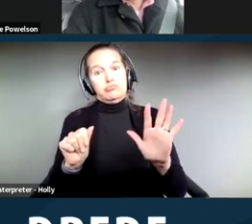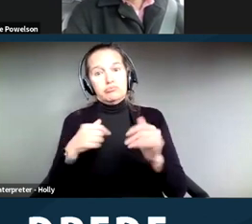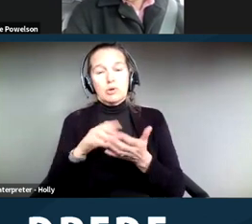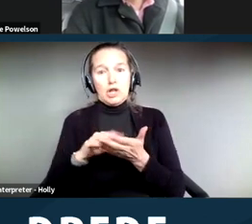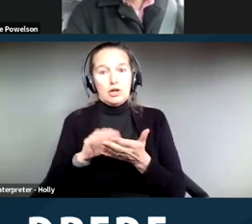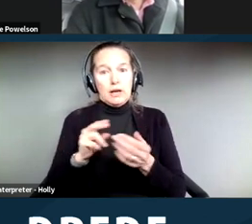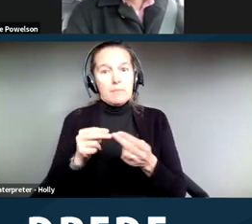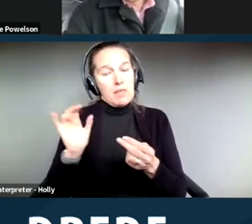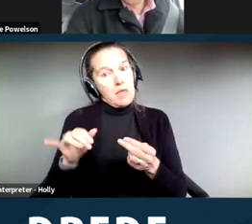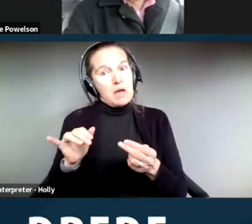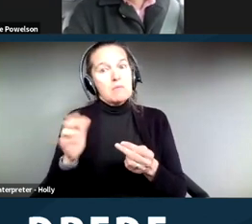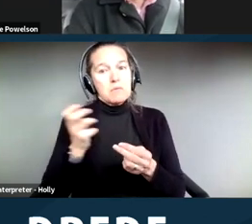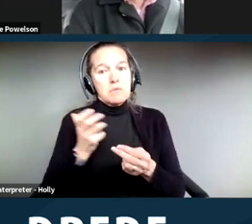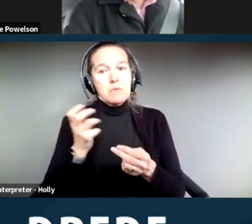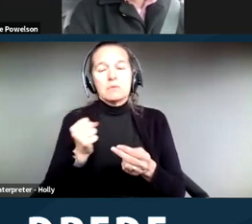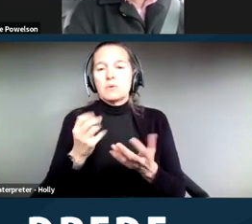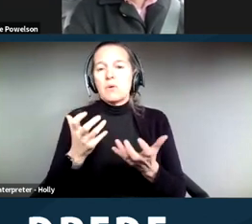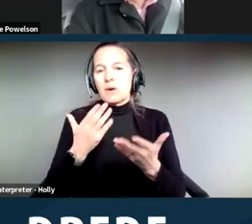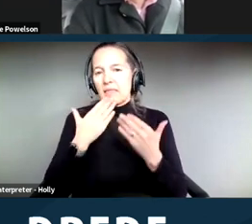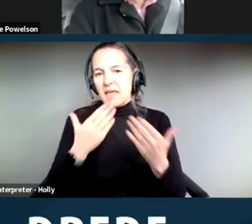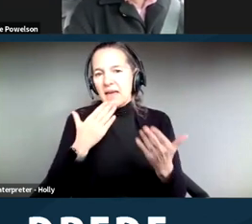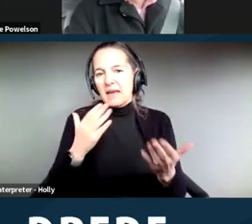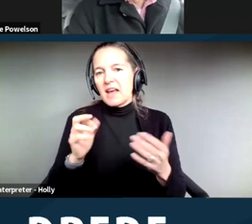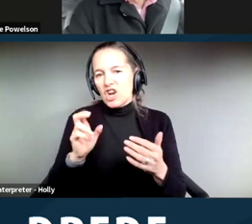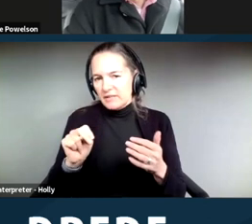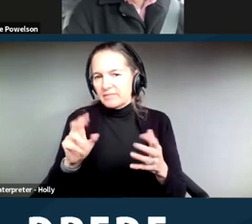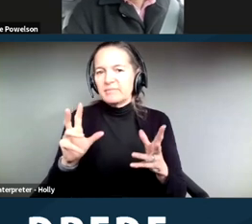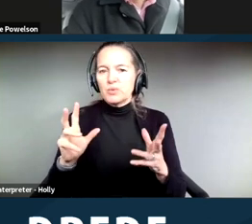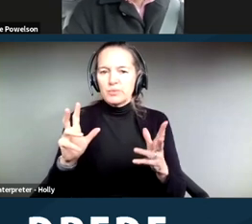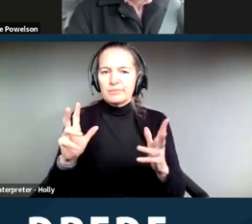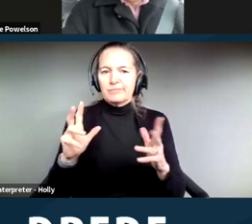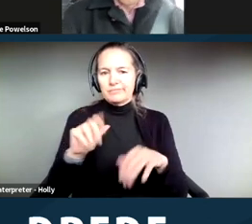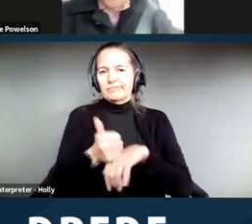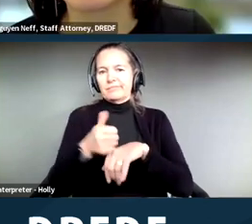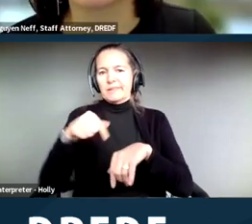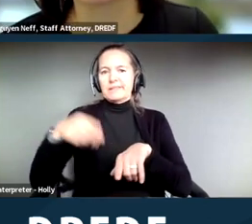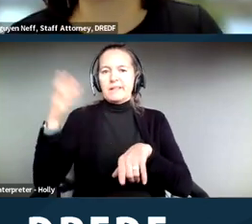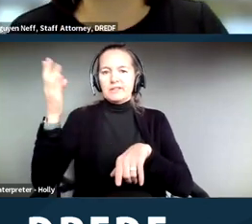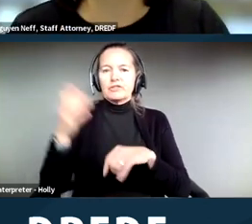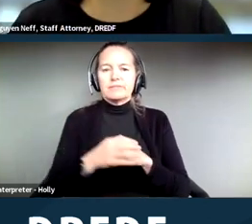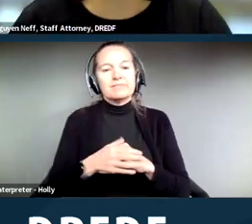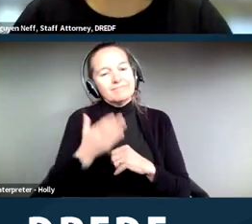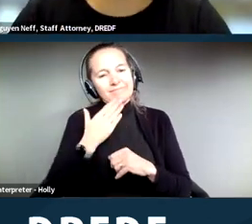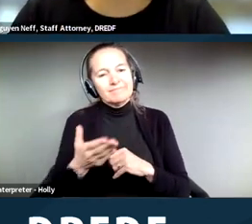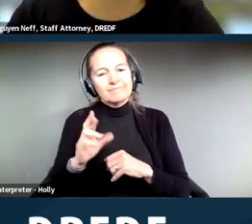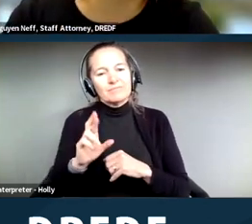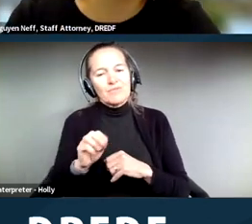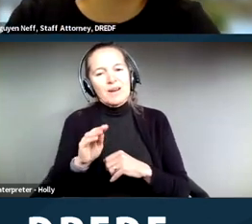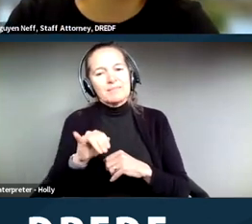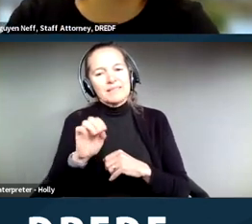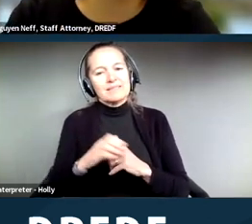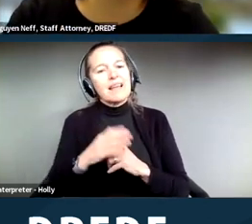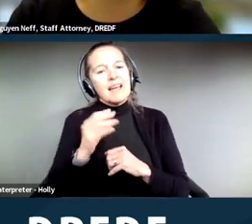want to thank DREDF for putting this all together. >> ERIN NGUYEN NEFF: Thanks, Robbie and Jason and,